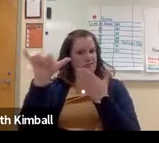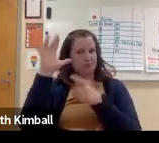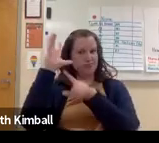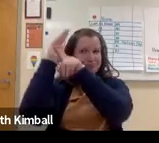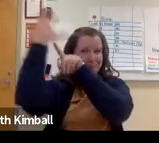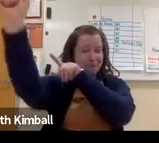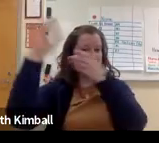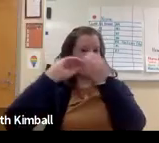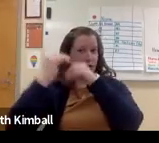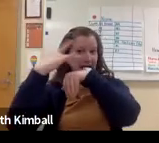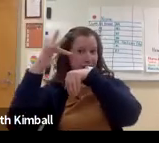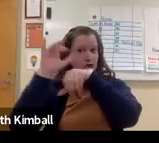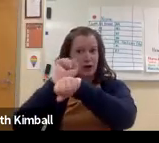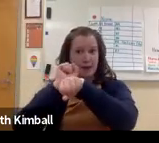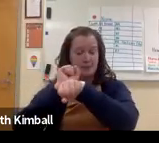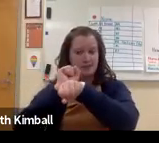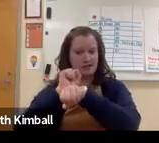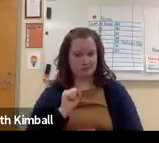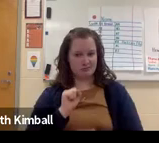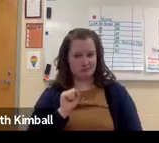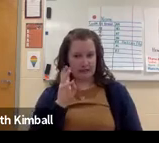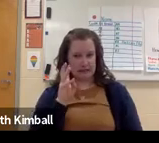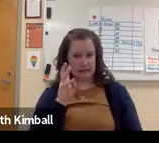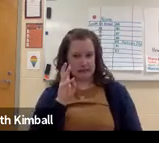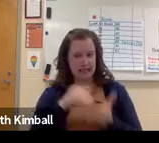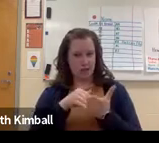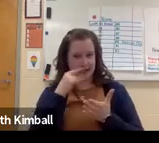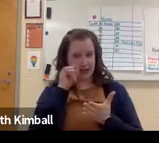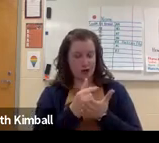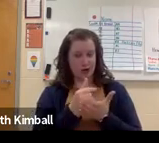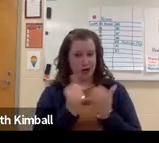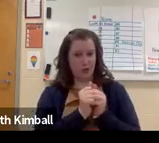You can see in some states that it's incredible. Like New York, for example.